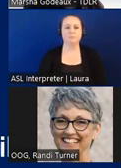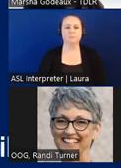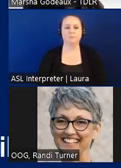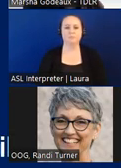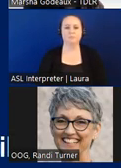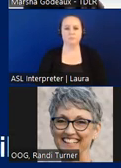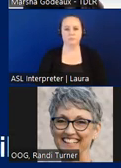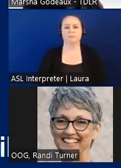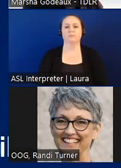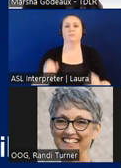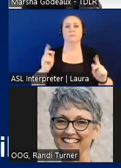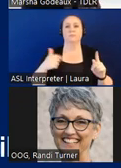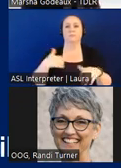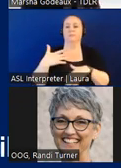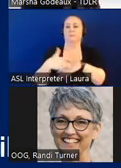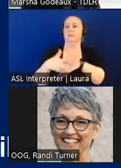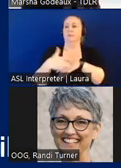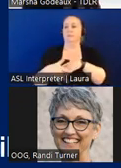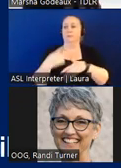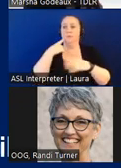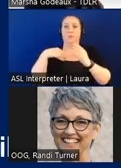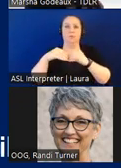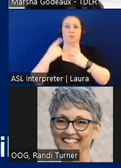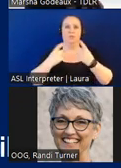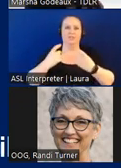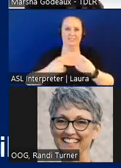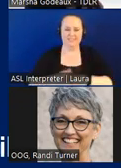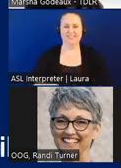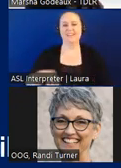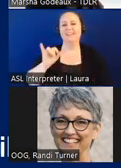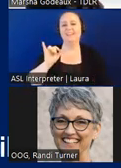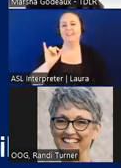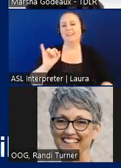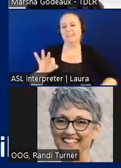okay i'm available to take more questions and if you have if you think of some later